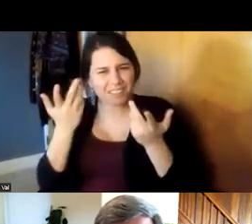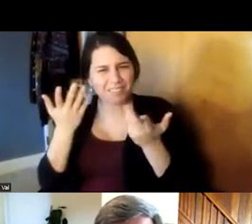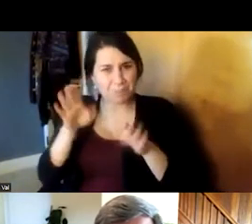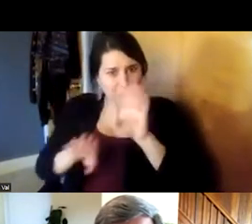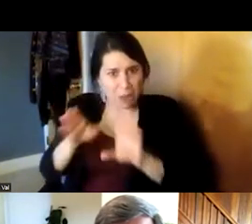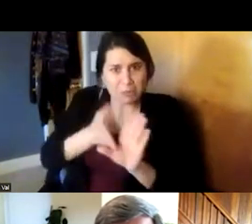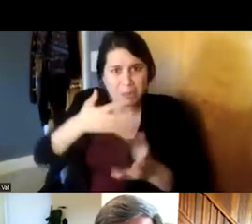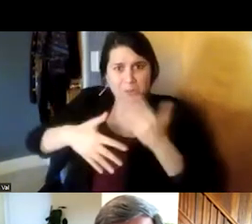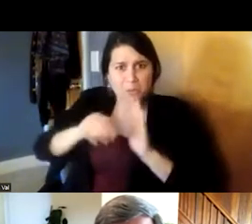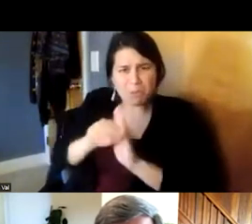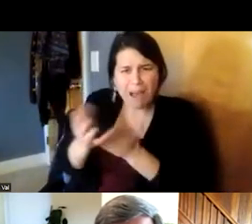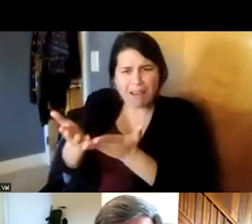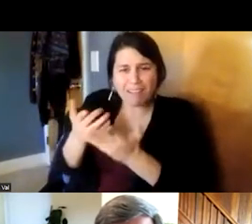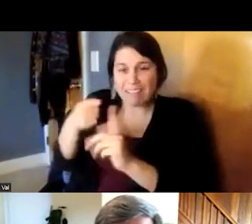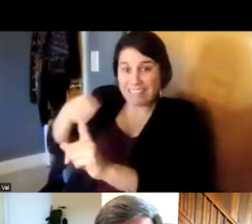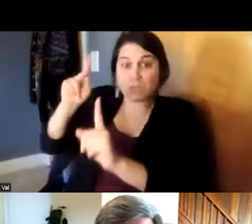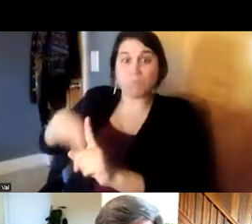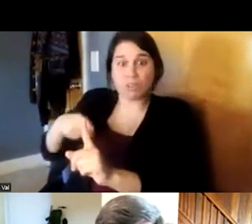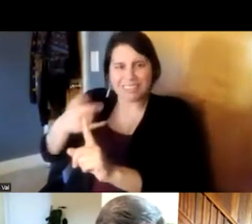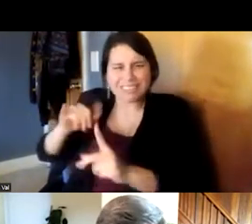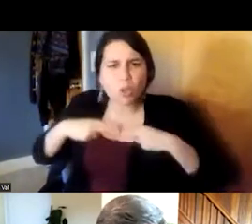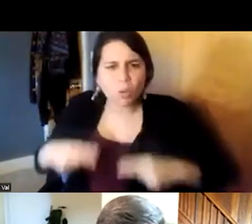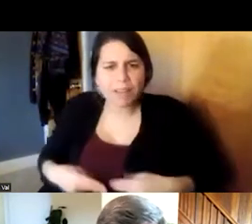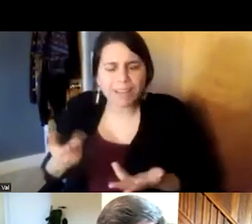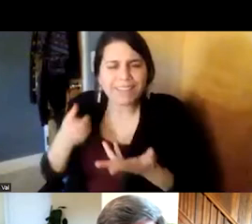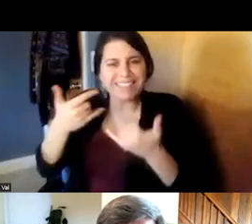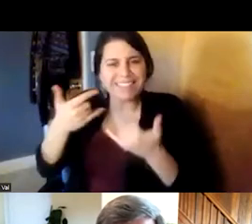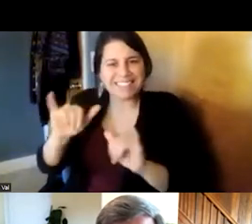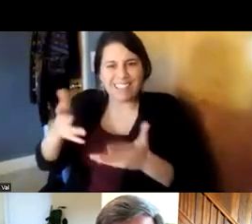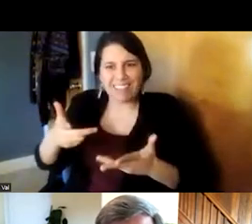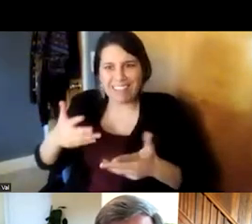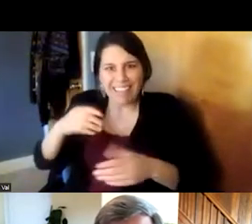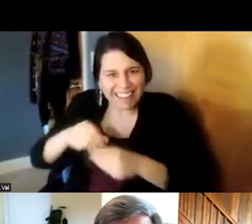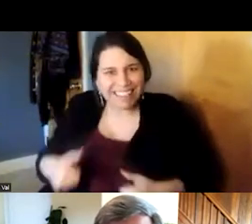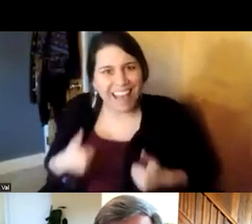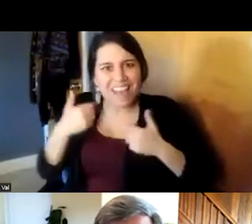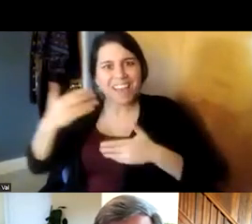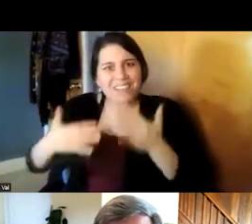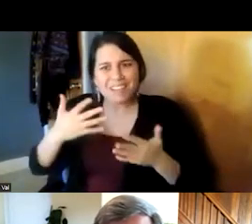that there are still humans there's life changes there's retirement there's role transitions